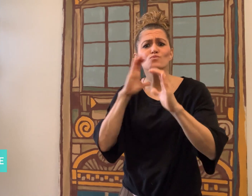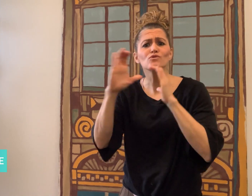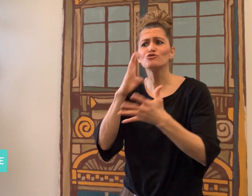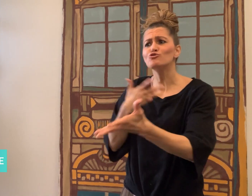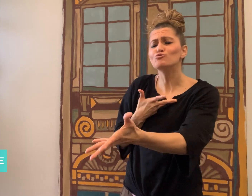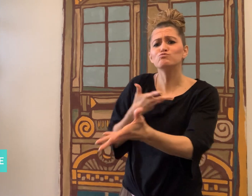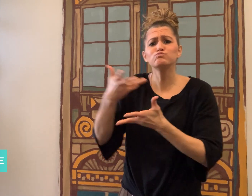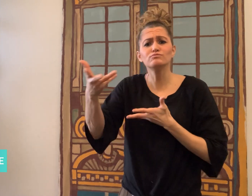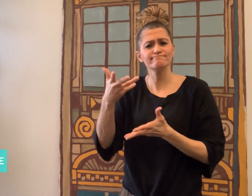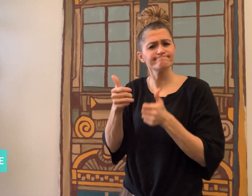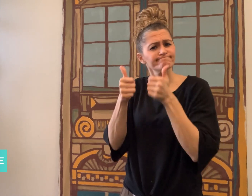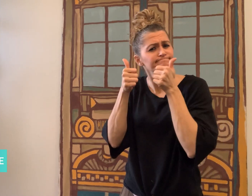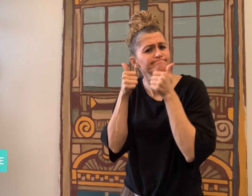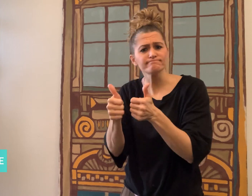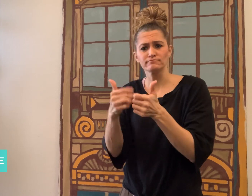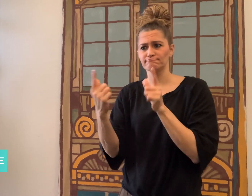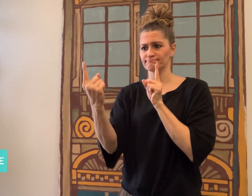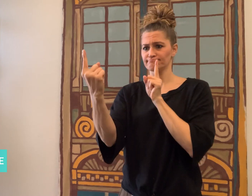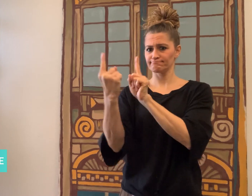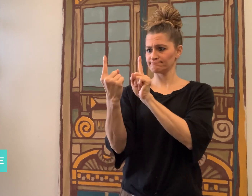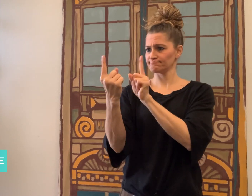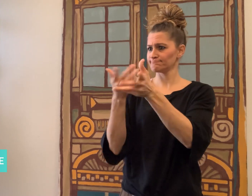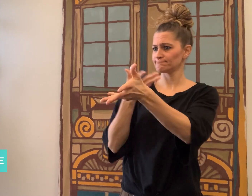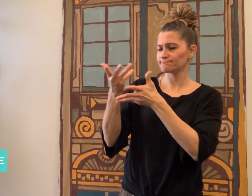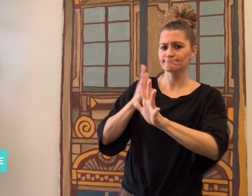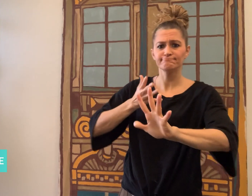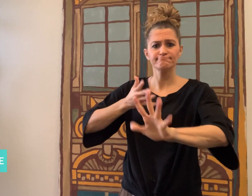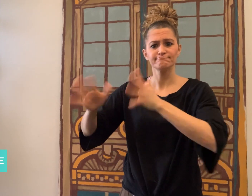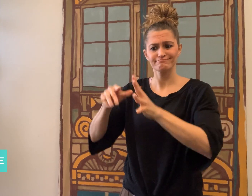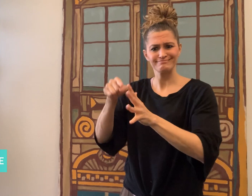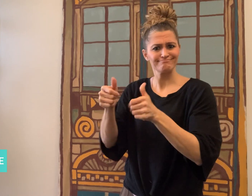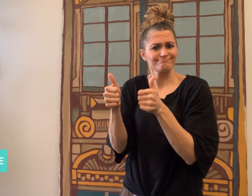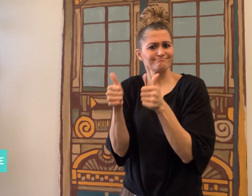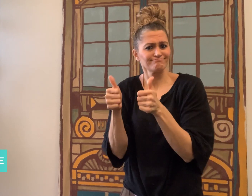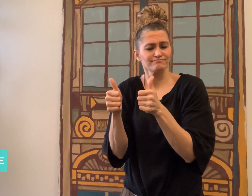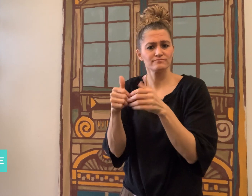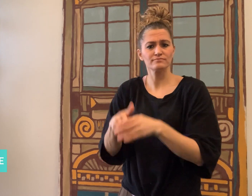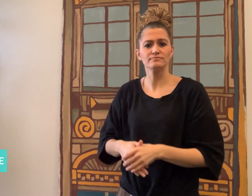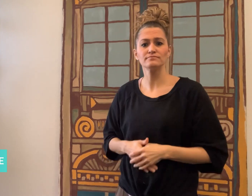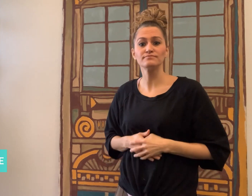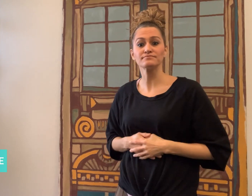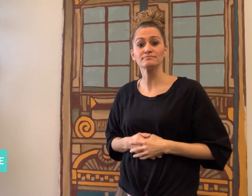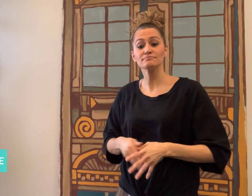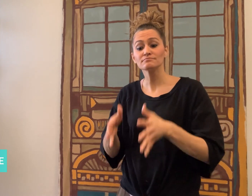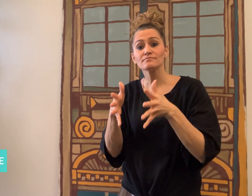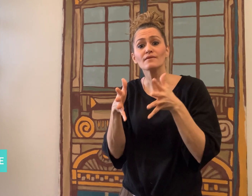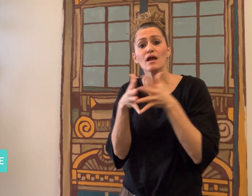and rely on in-person communication.